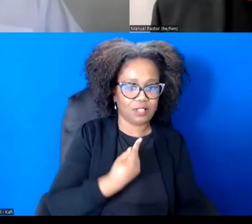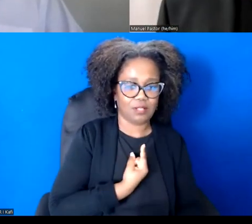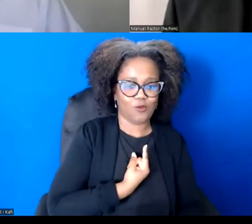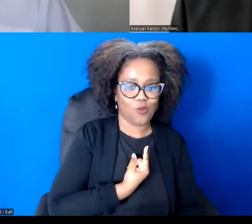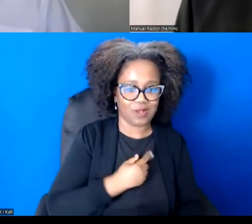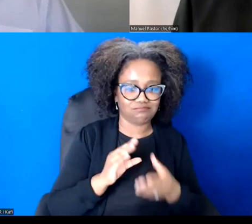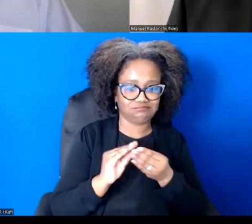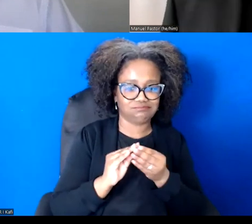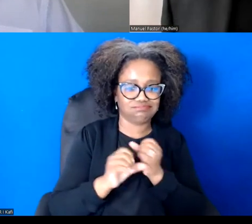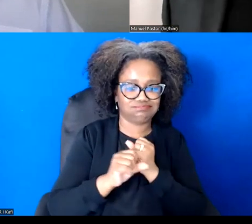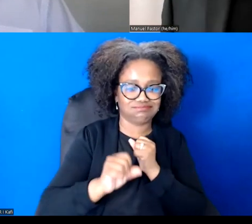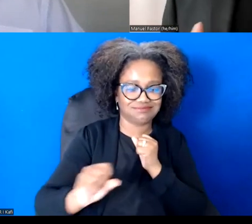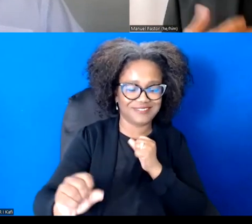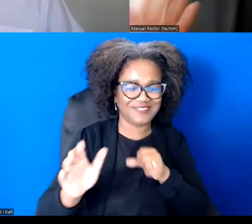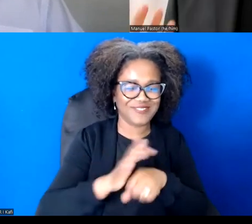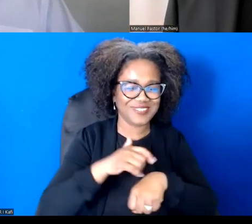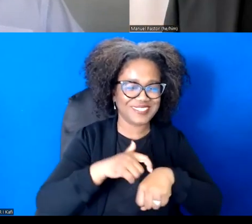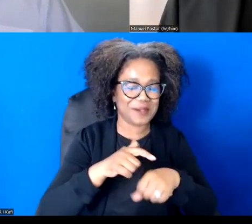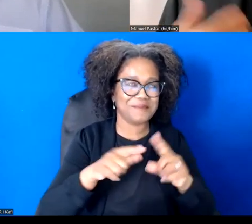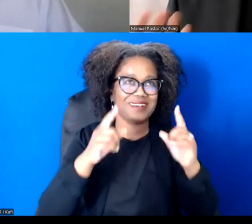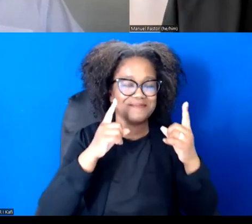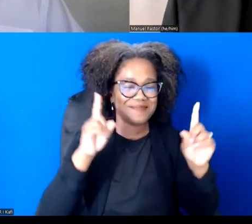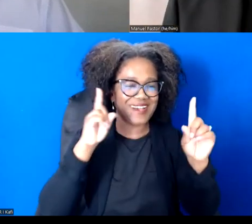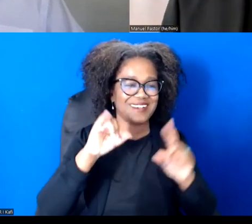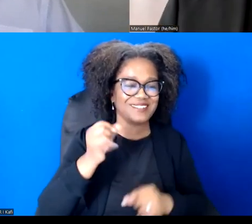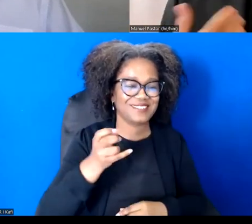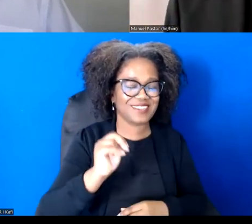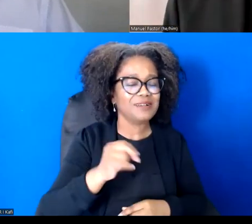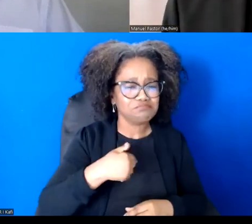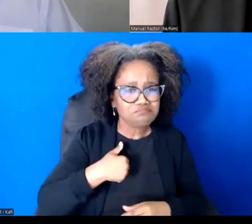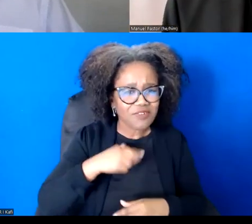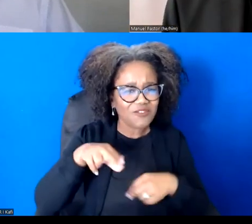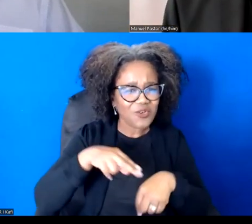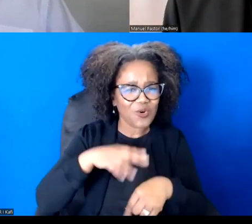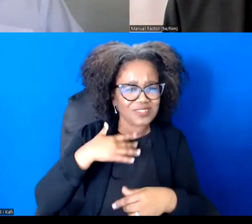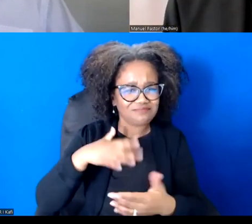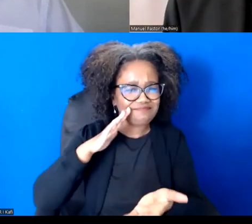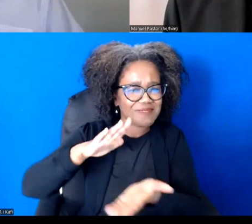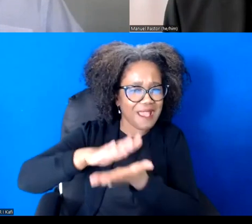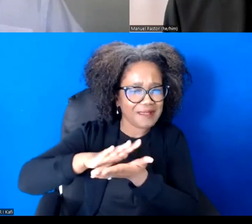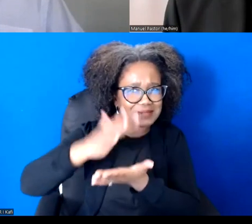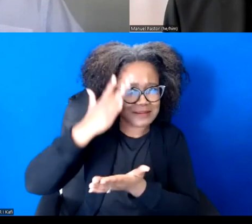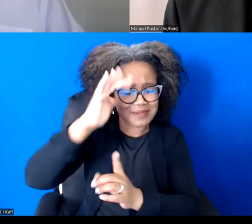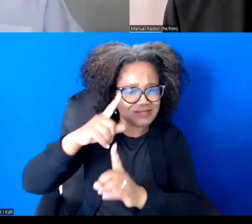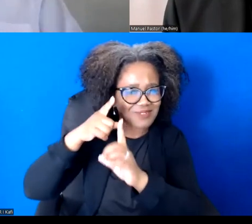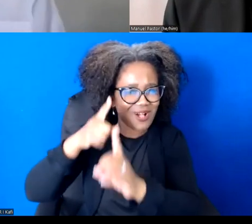joined us. Of course, as an academic, I would not mind that, but I prefer the dialog with you, John. Well, thank you.